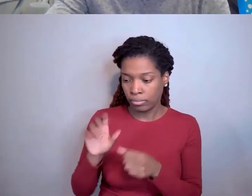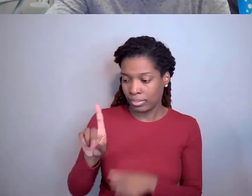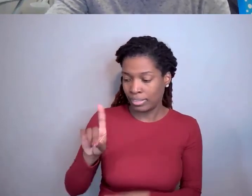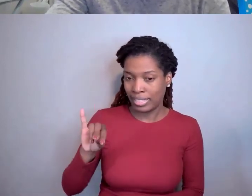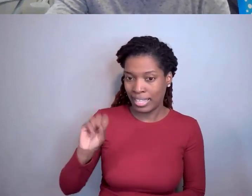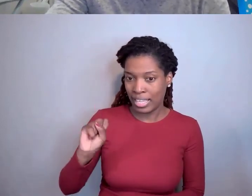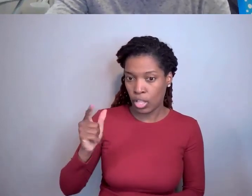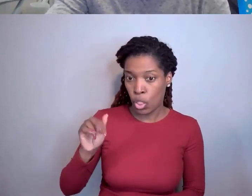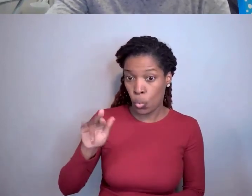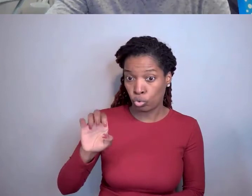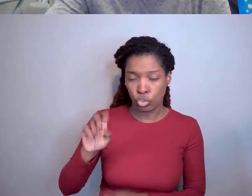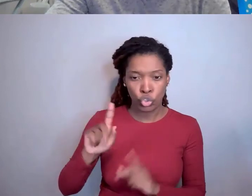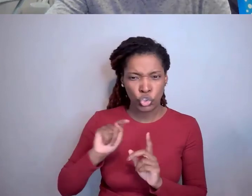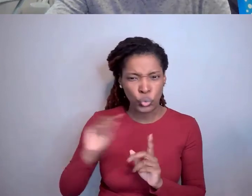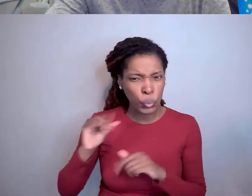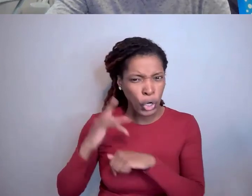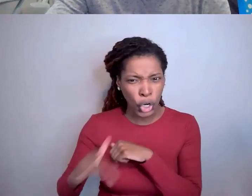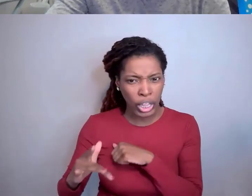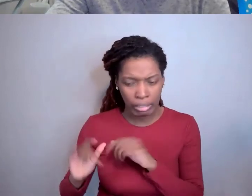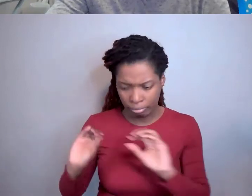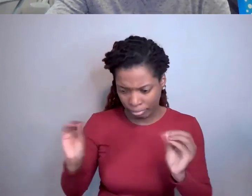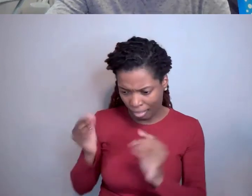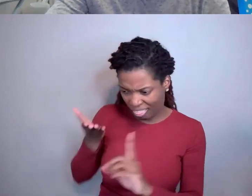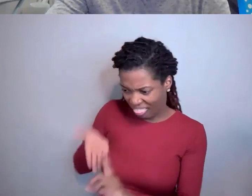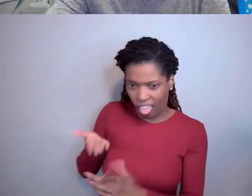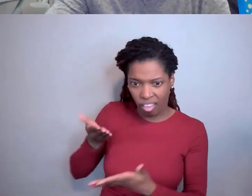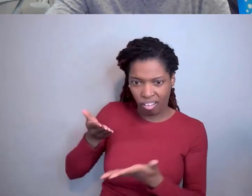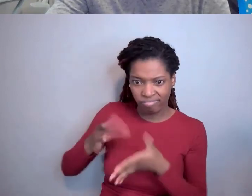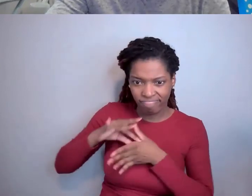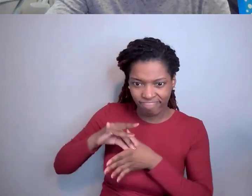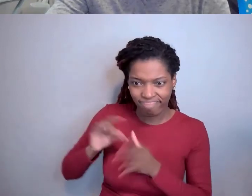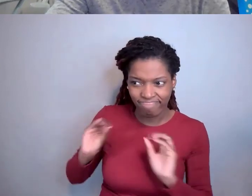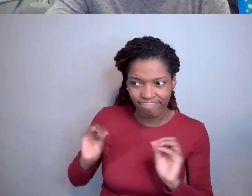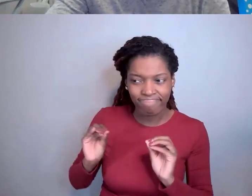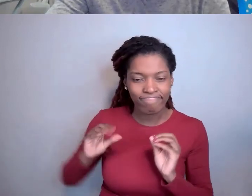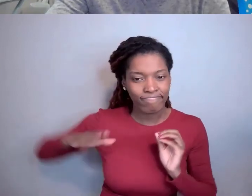Okay. And then we go back and we'll let them know